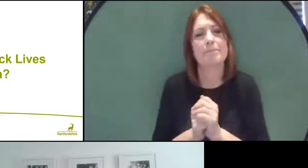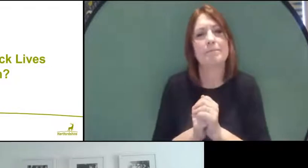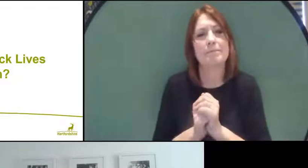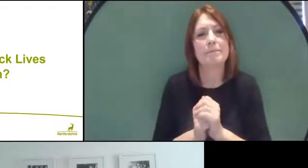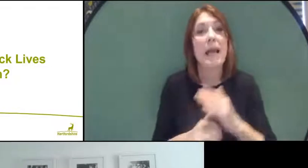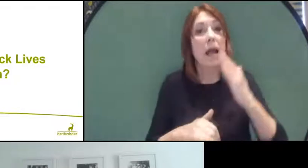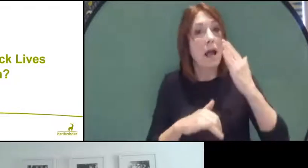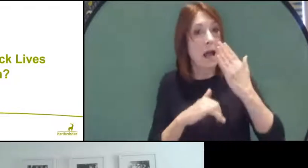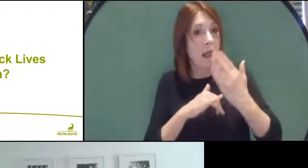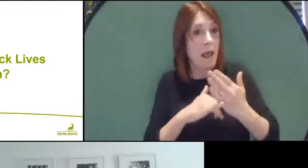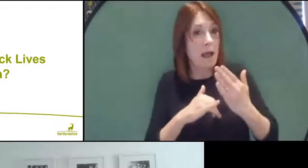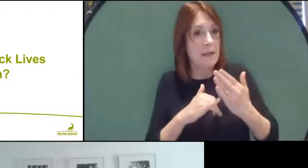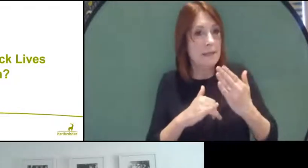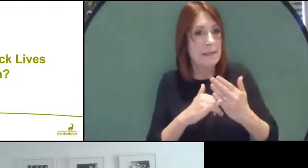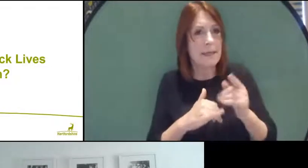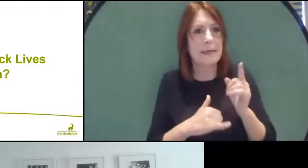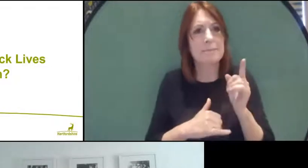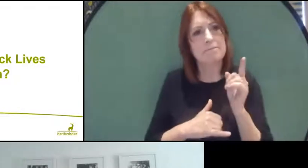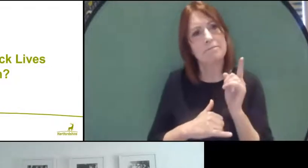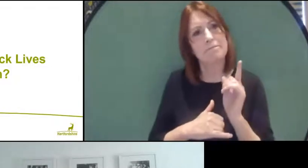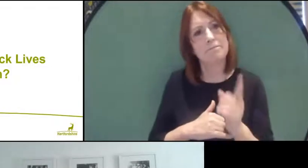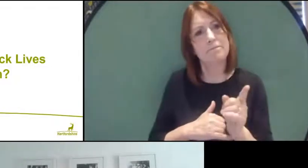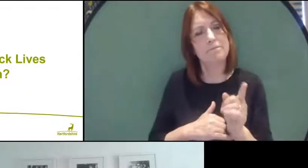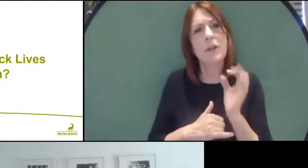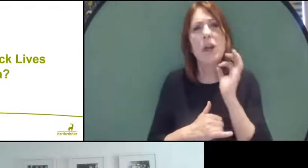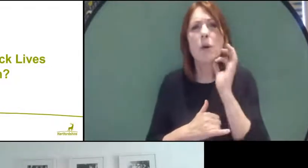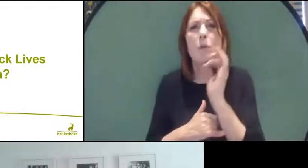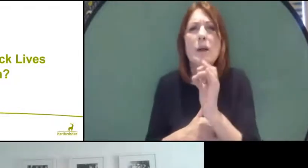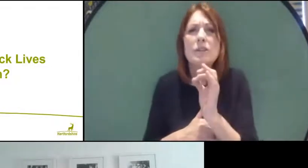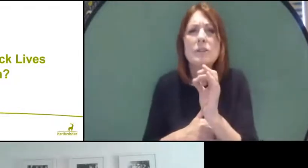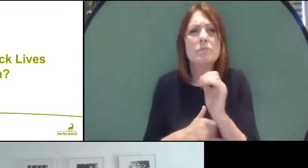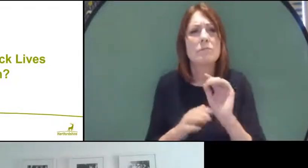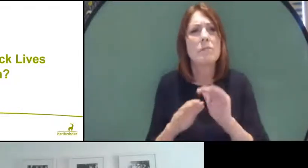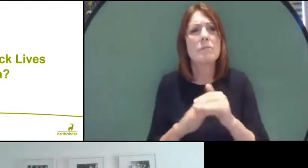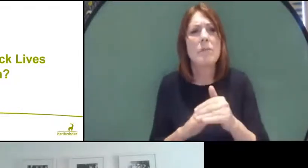there's one that's not necessarily about GCSE and A levels, but it is about the curriculum so it